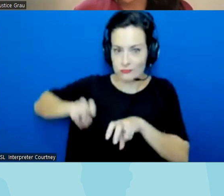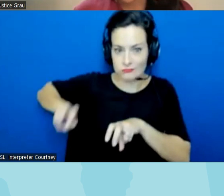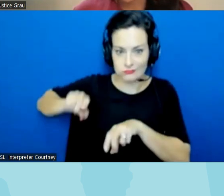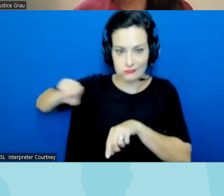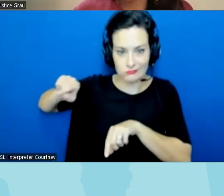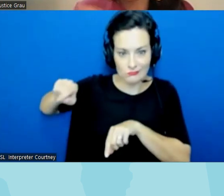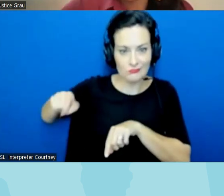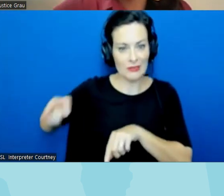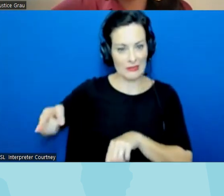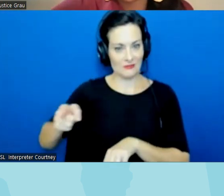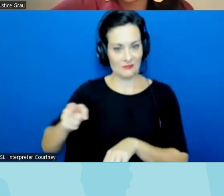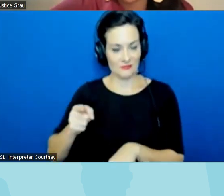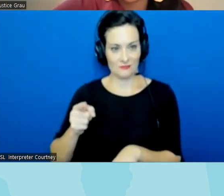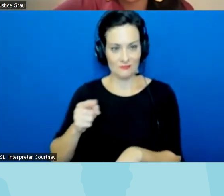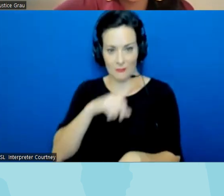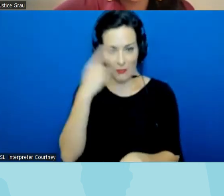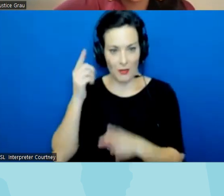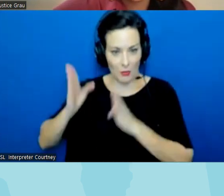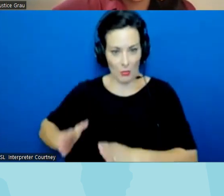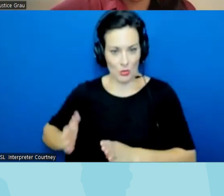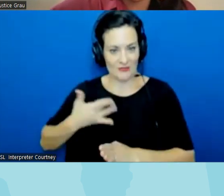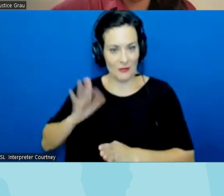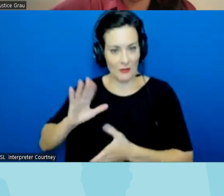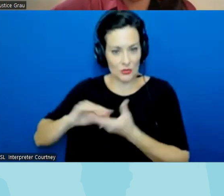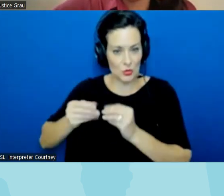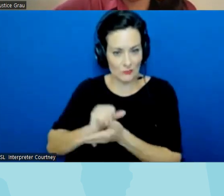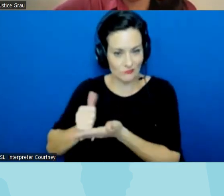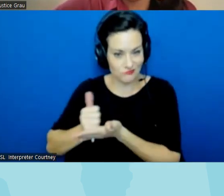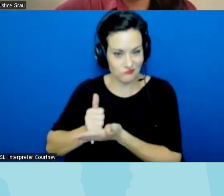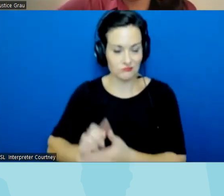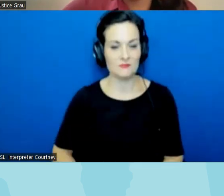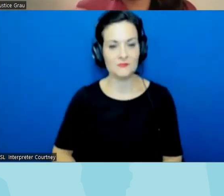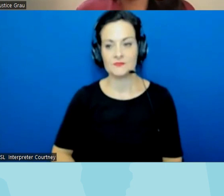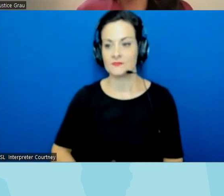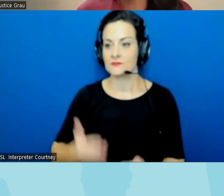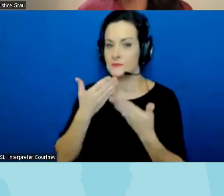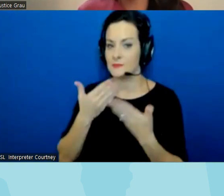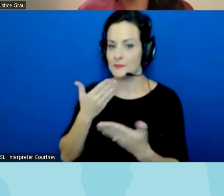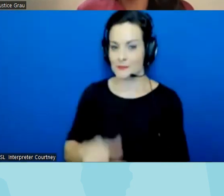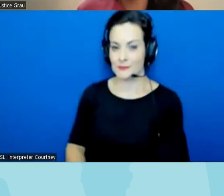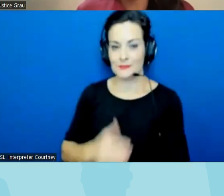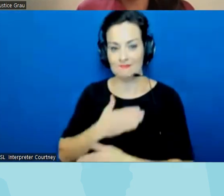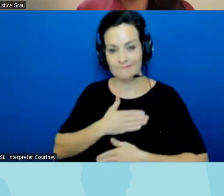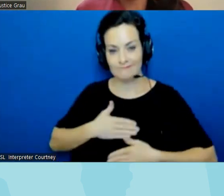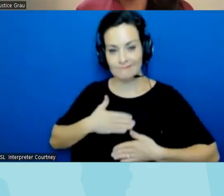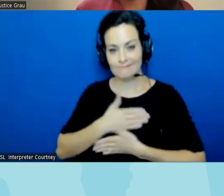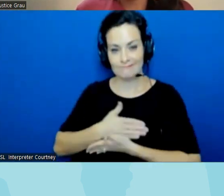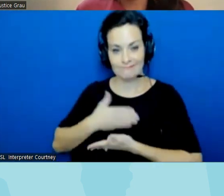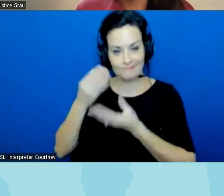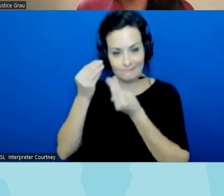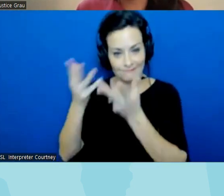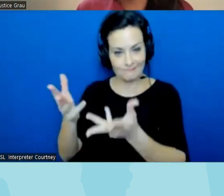Wisconsin thank you I think uh I appreciate you sharing that and I think um you know the